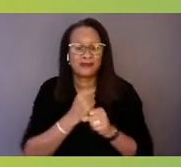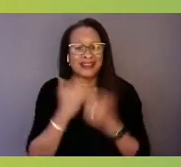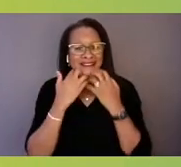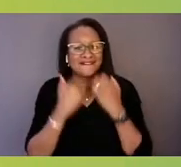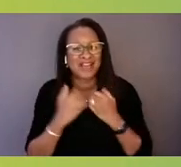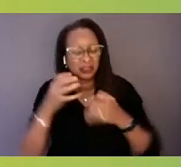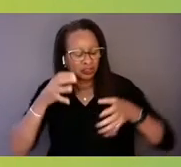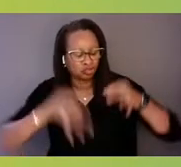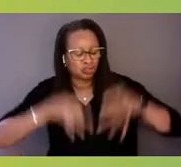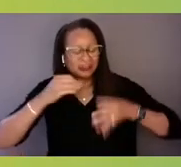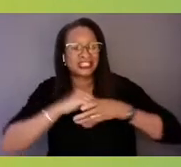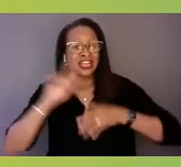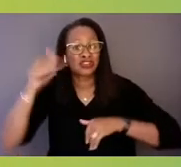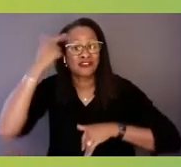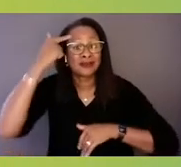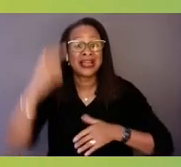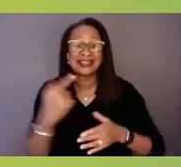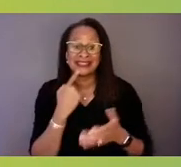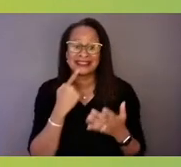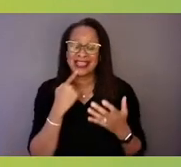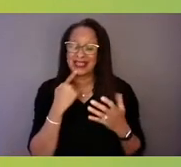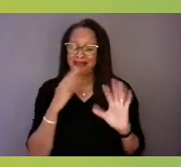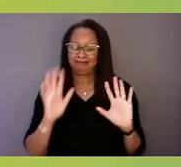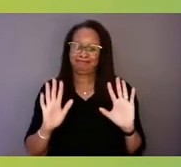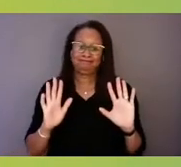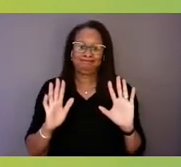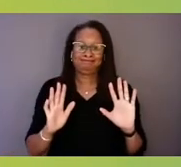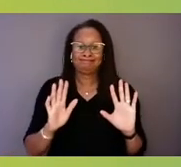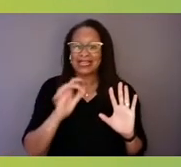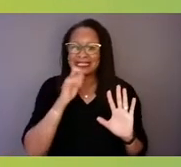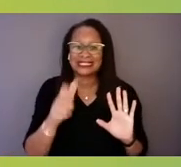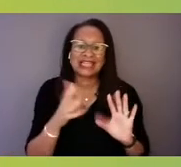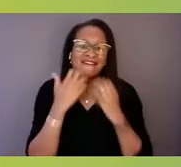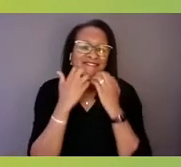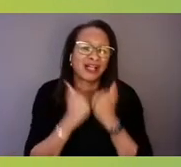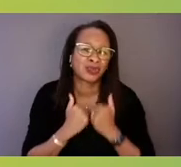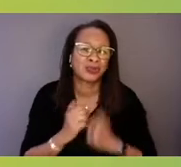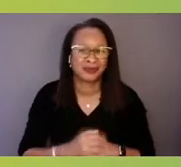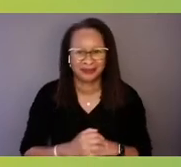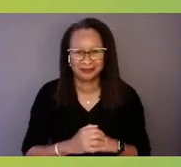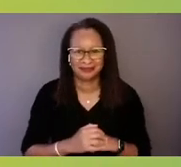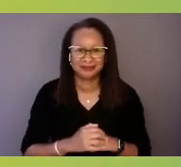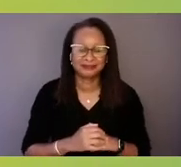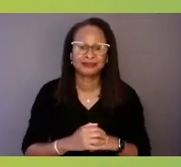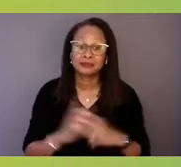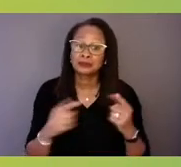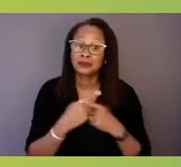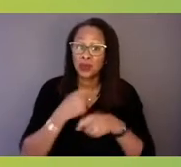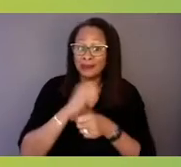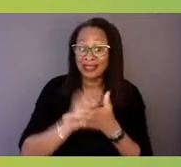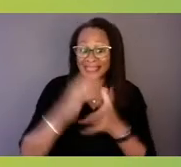that say that this is not valuable, and when we make that decision, it's not an accident